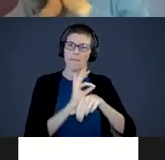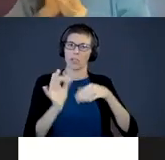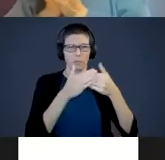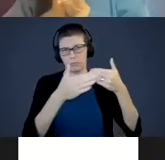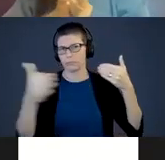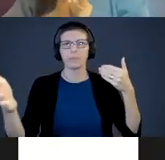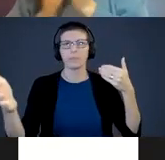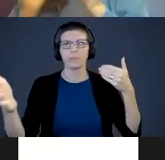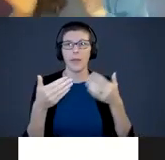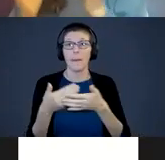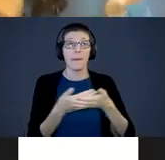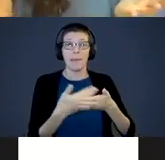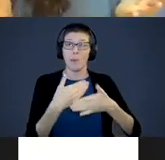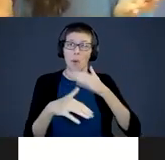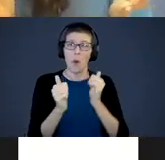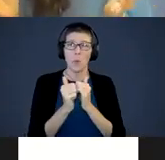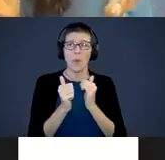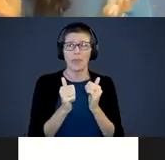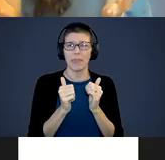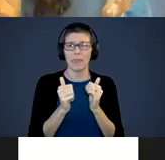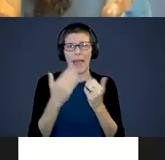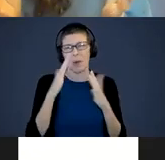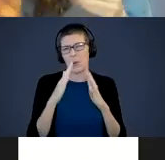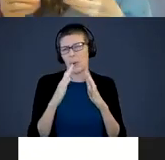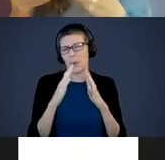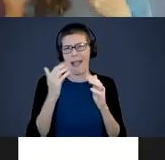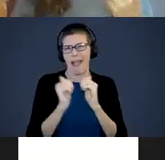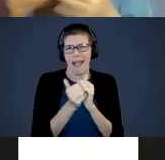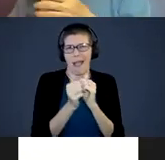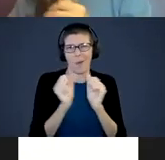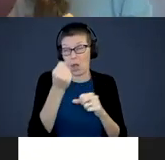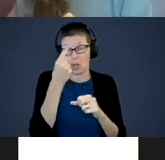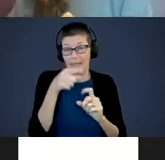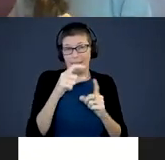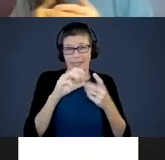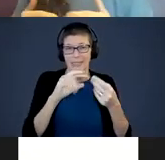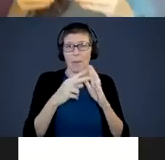Babies are born with about, I don’t know how I can even understand this number, but they have about a billion cells at birth. All of those neurons or cells that a baby need to develop a fully functioning brain is there. They are just hanging out in the brain. I can't even understand